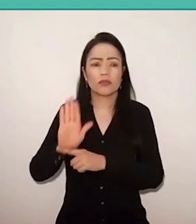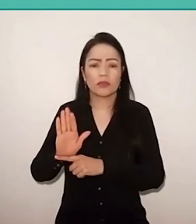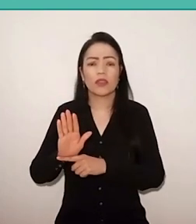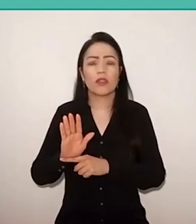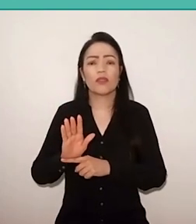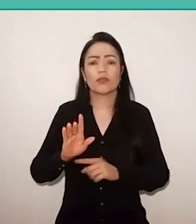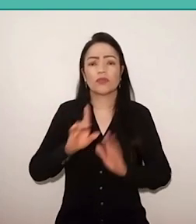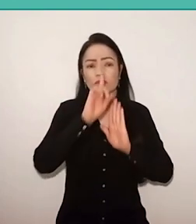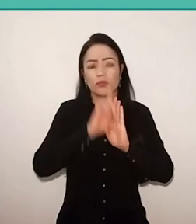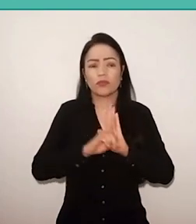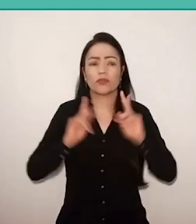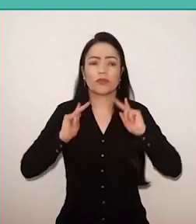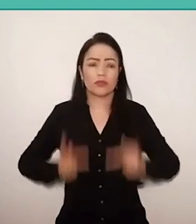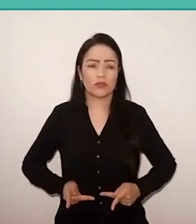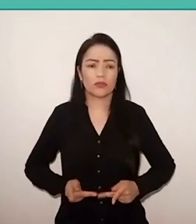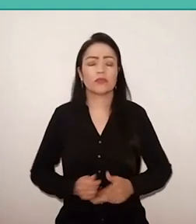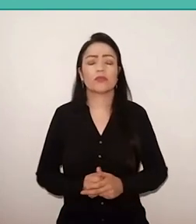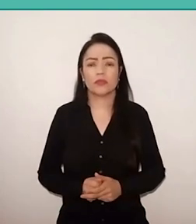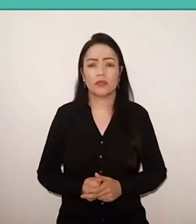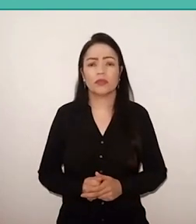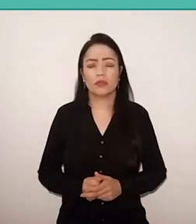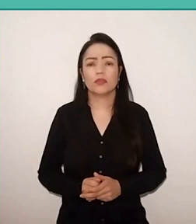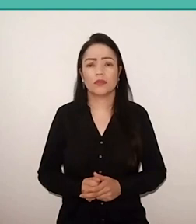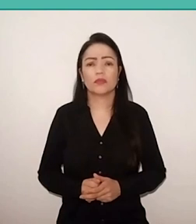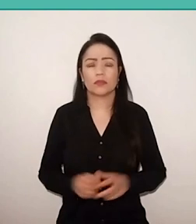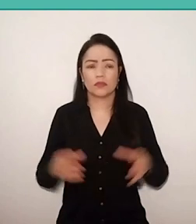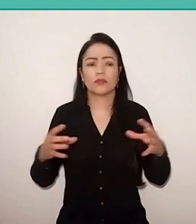So he will always work in groups, never individually,